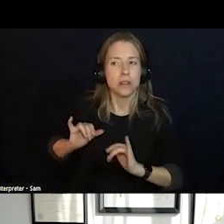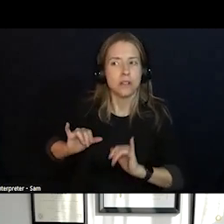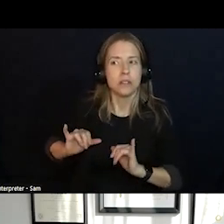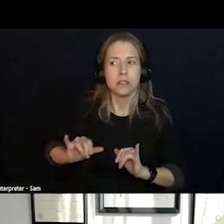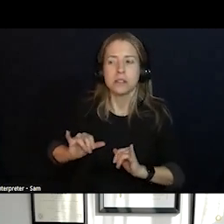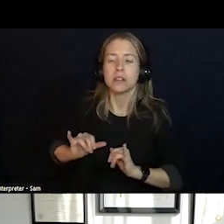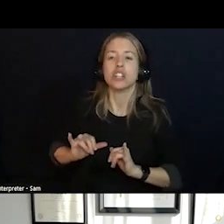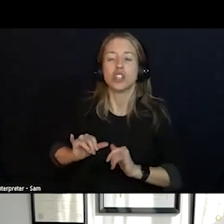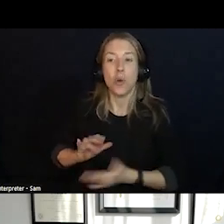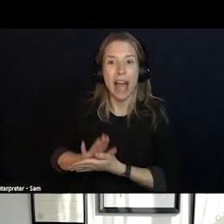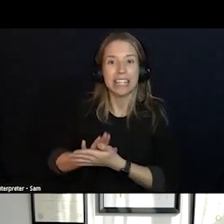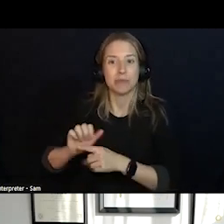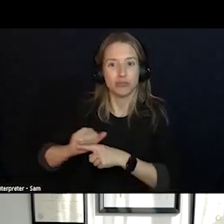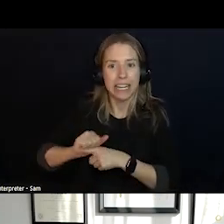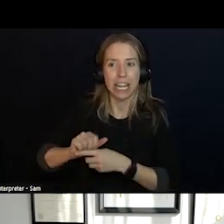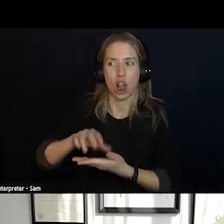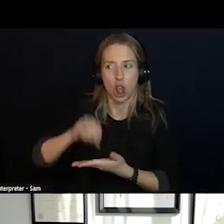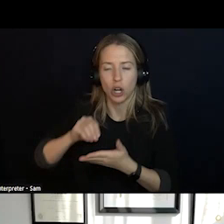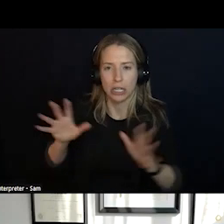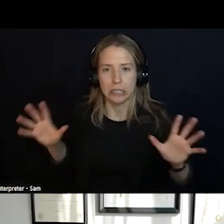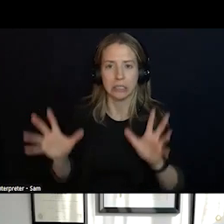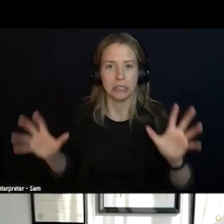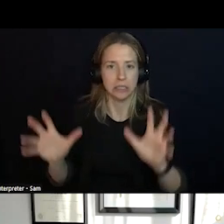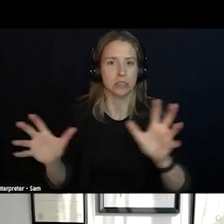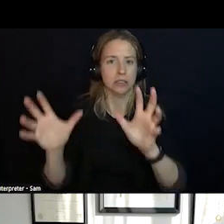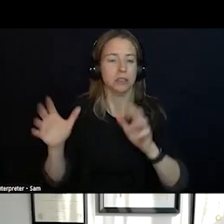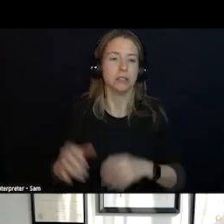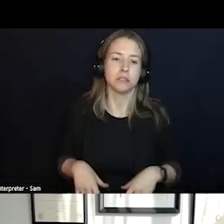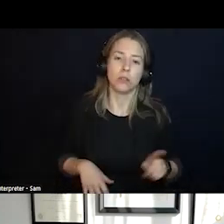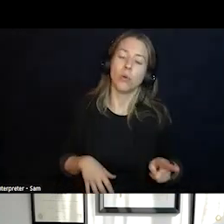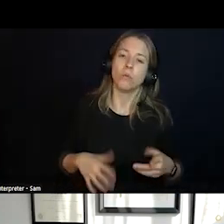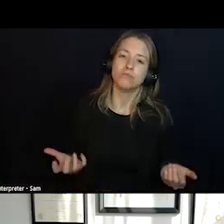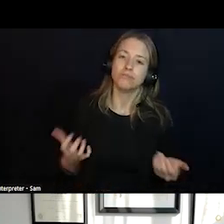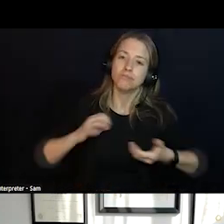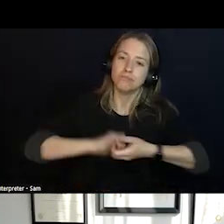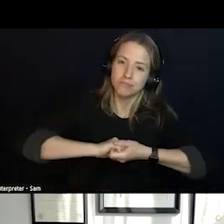LEARNING IN THIS AREA AND A GOAL AROUND THIS WAS TO INCREASE PUBLIC AWARENESS AROUND IT.